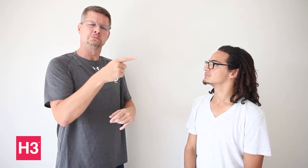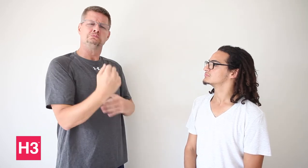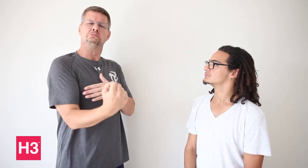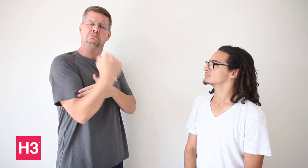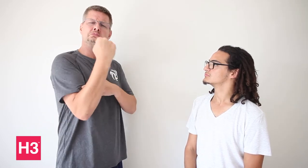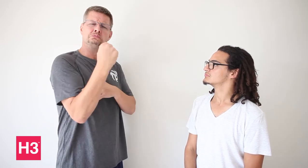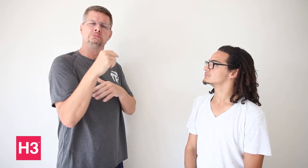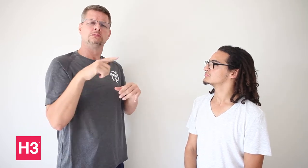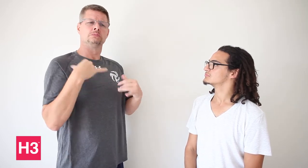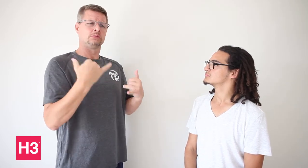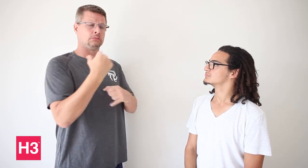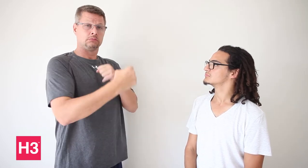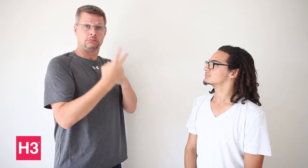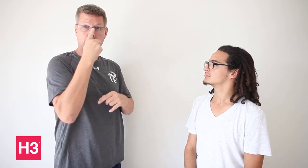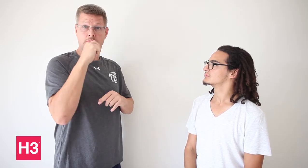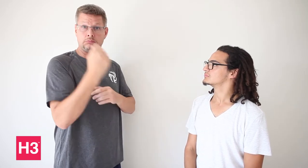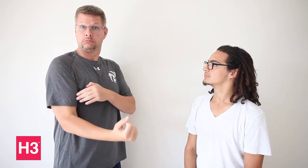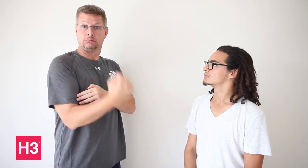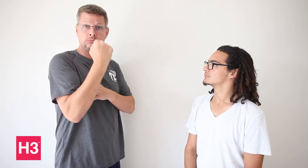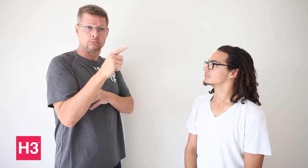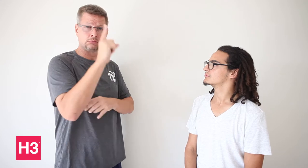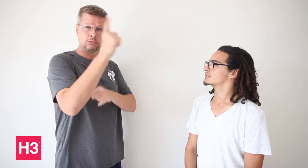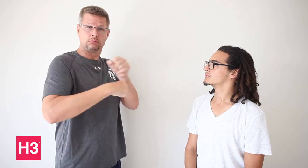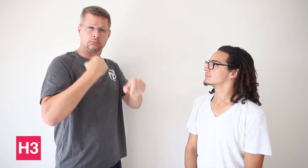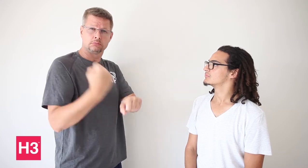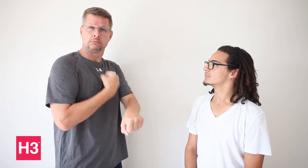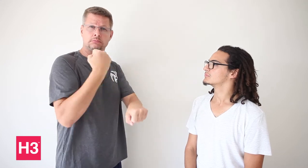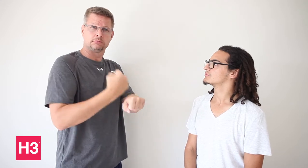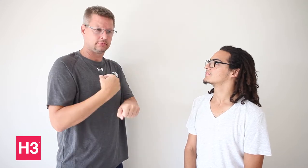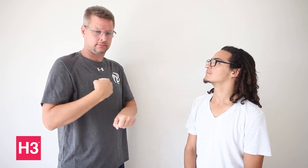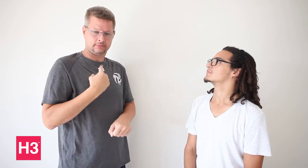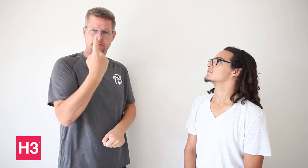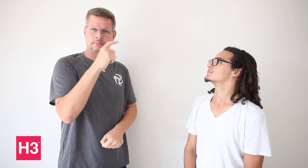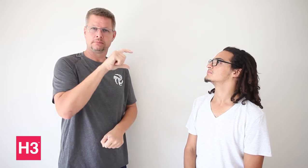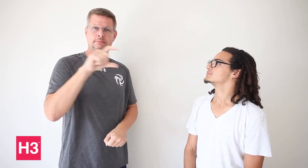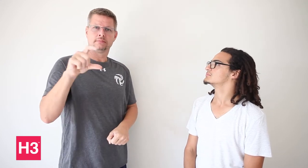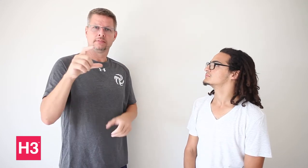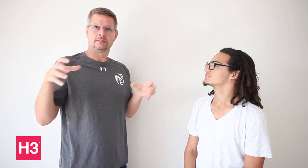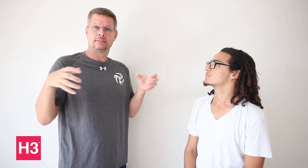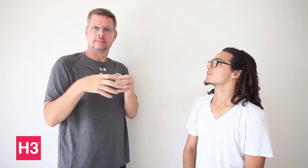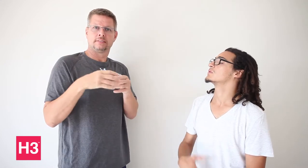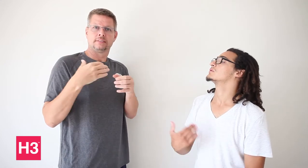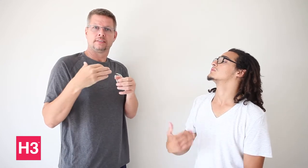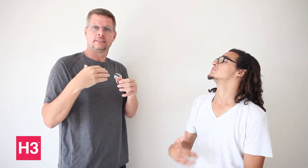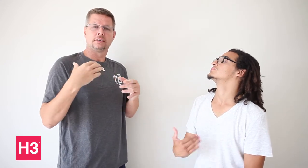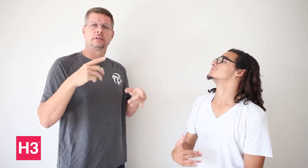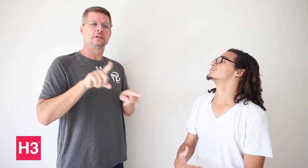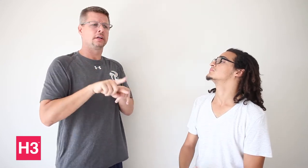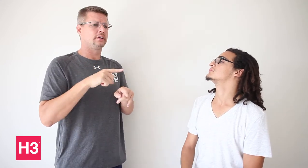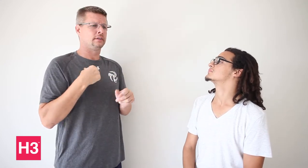team--and this year I can see that they are even stronger. They have trained hard all year. We only had one week to train together.